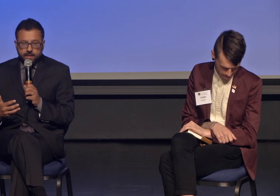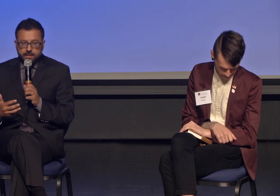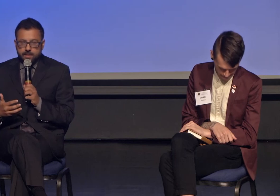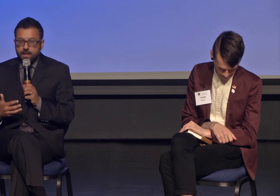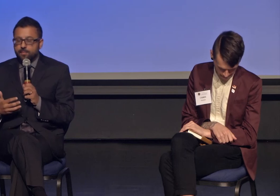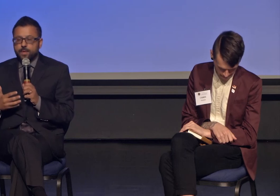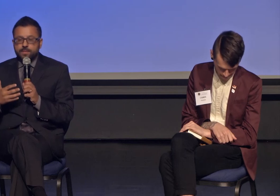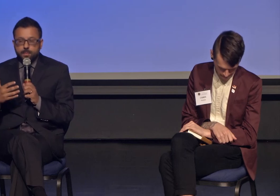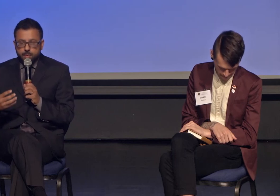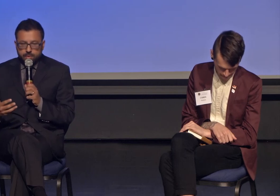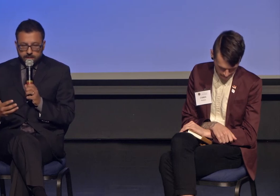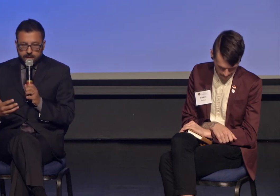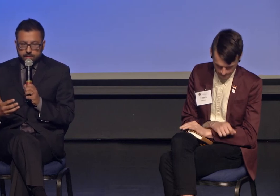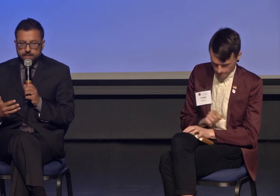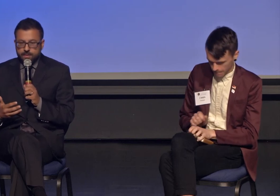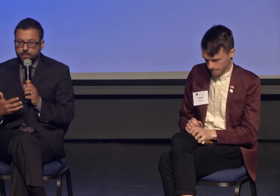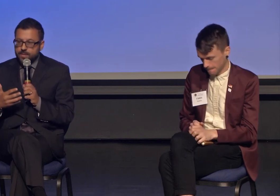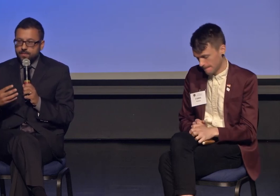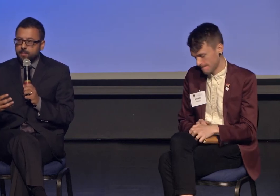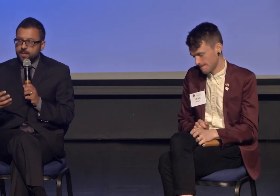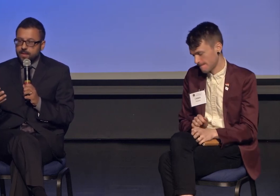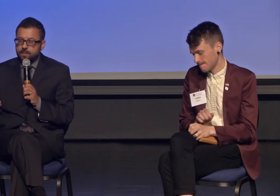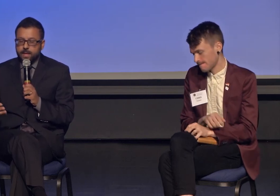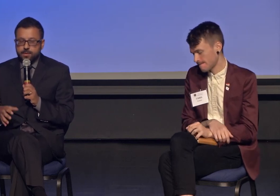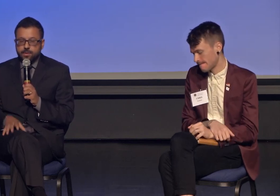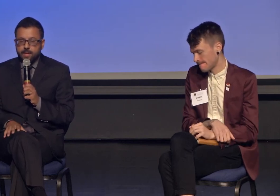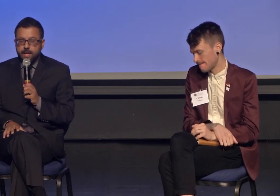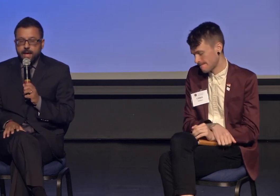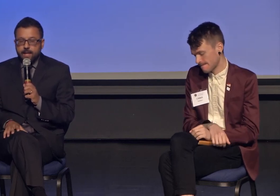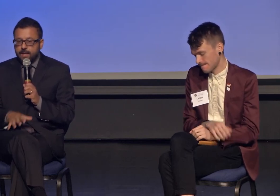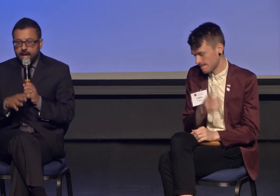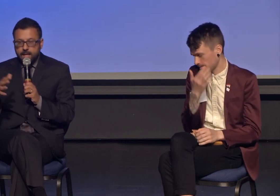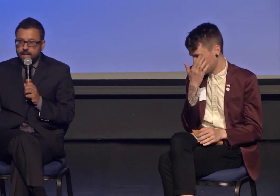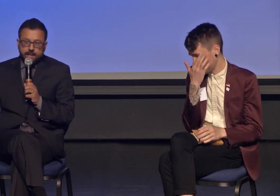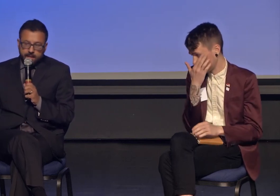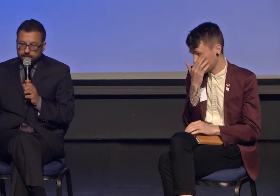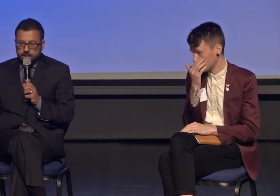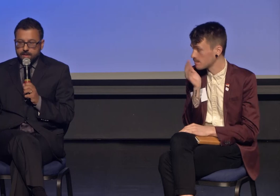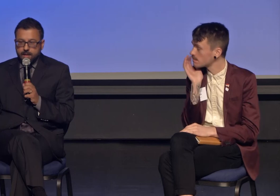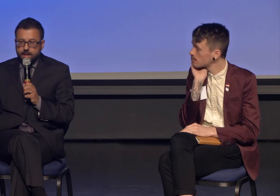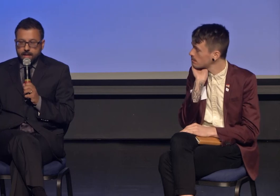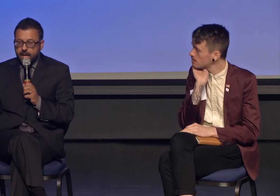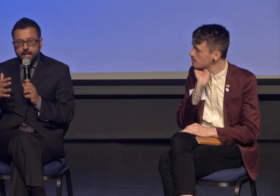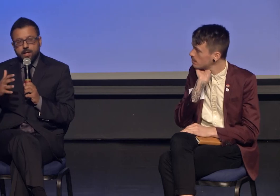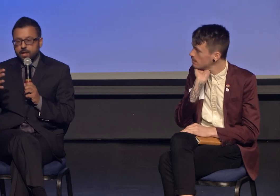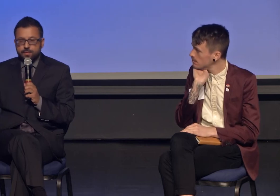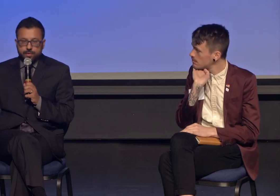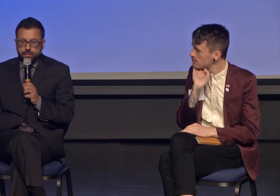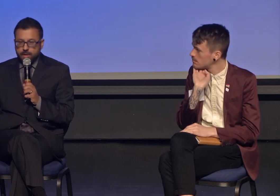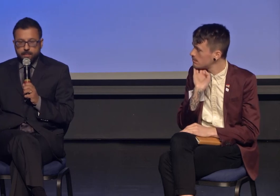a voice of emotional intelligence, empathy and compassion, and any given, in any controversial topic,